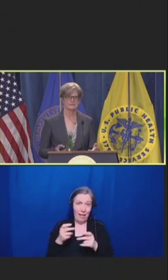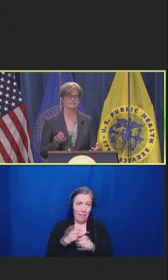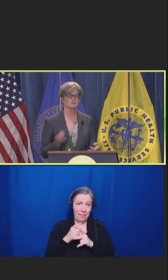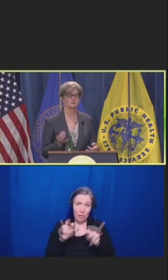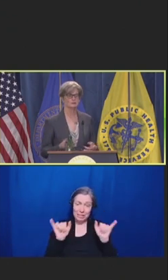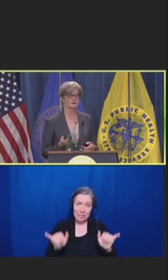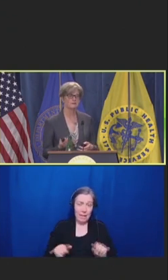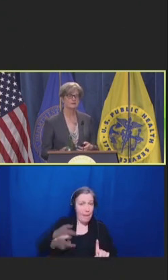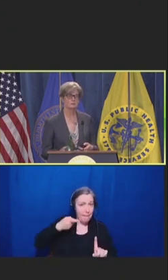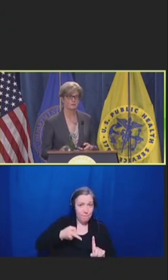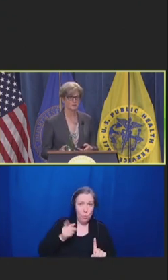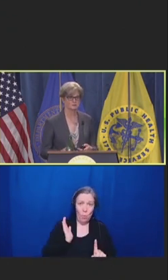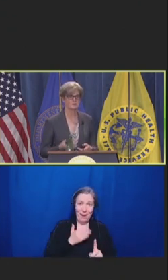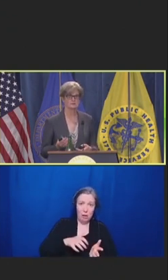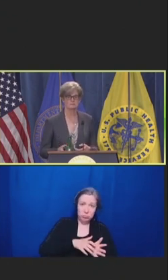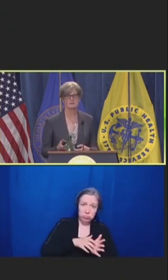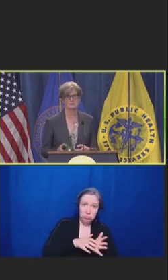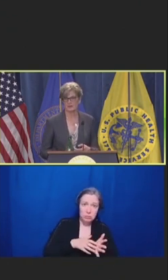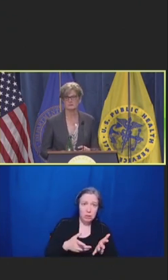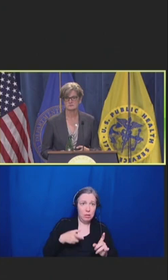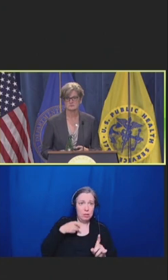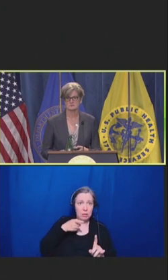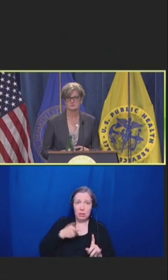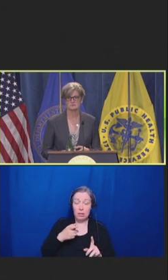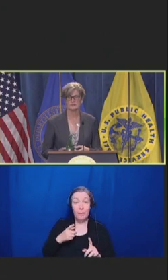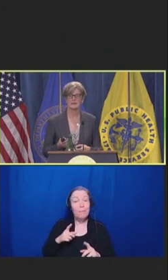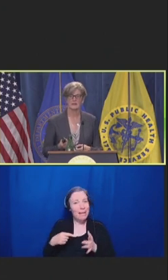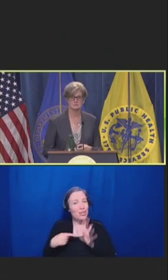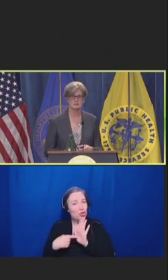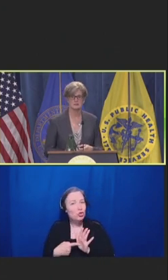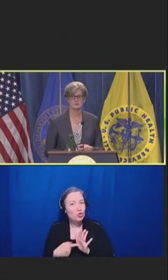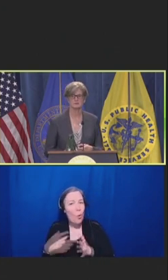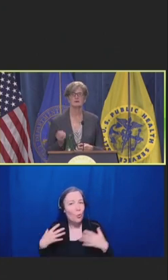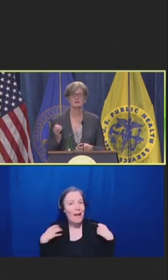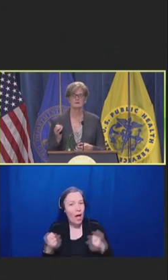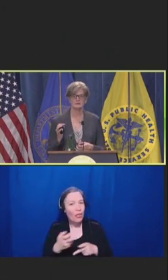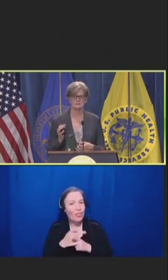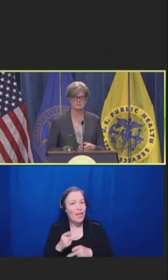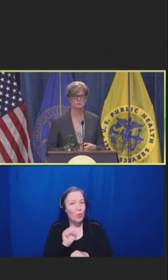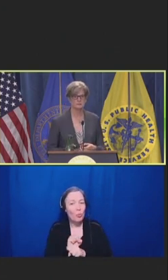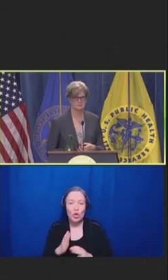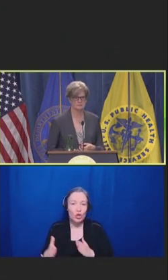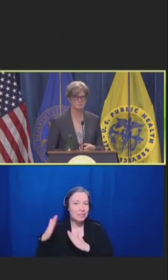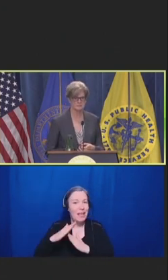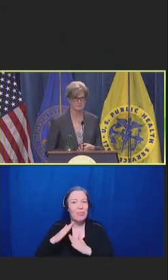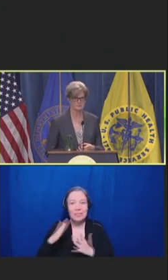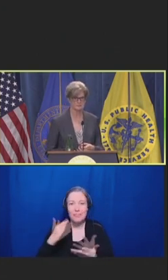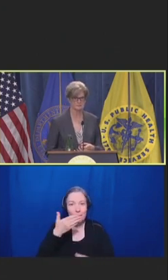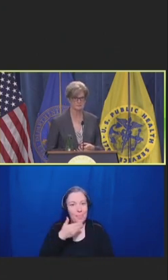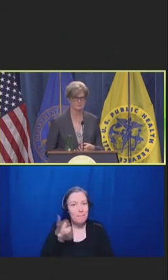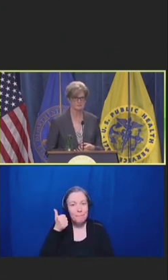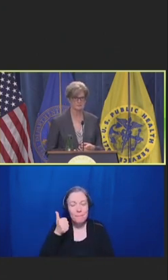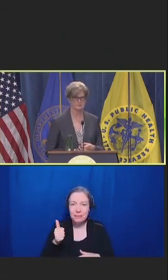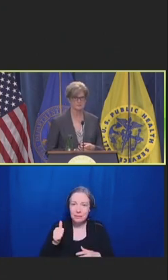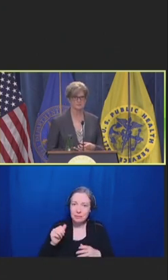It showed our healthcare workers at their very best. They came together, they did what needed to be done.